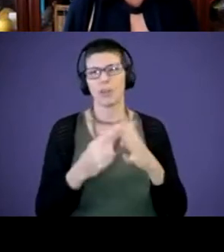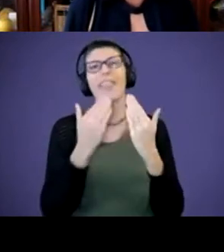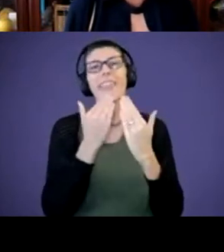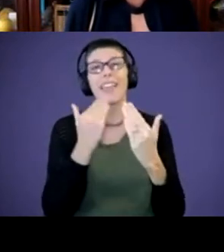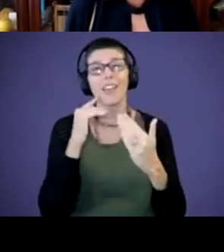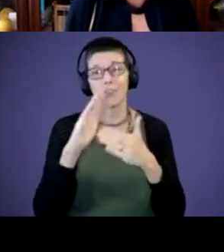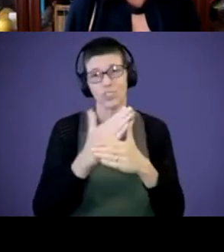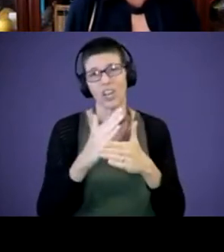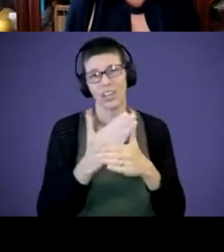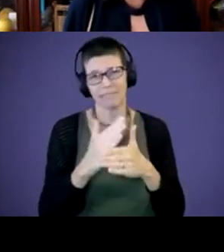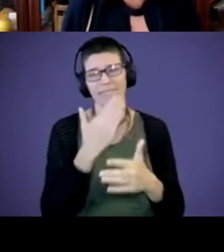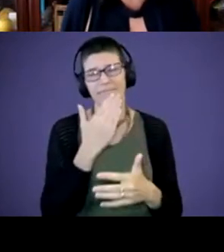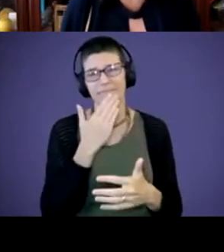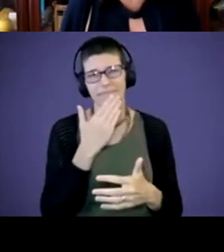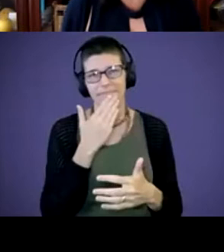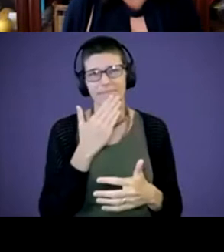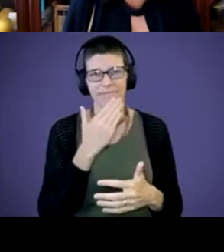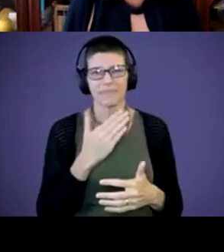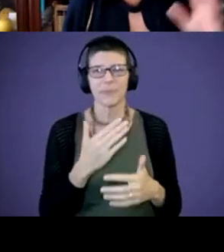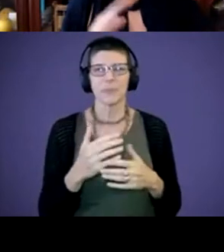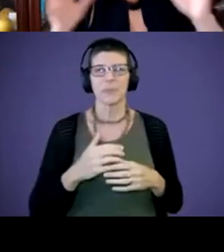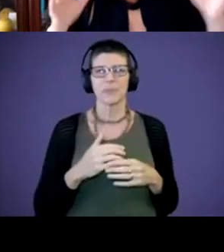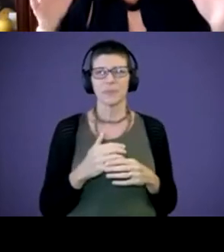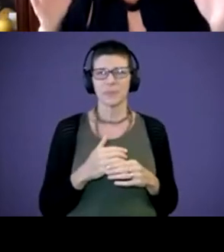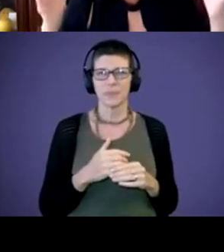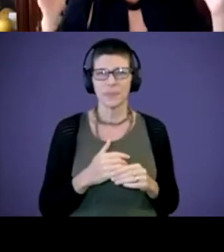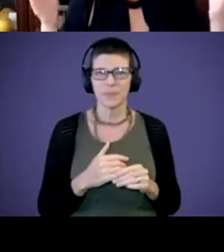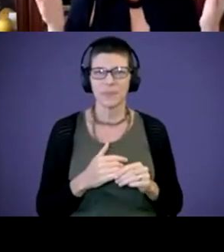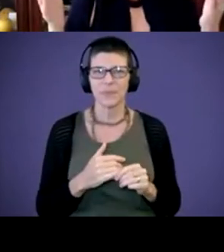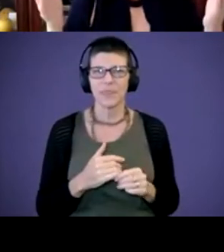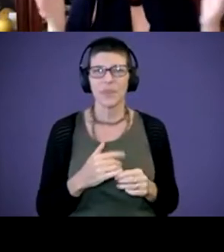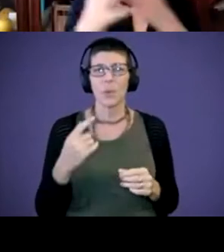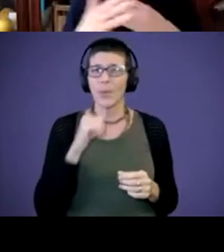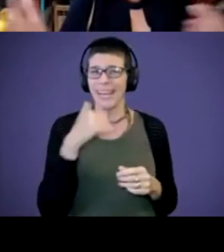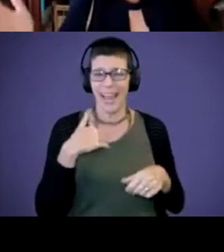You hate that we need to have time to all introduce. So this needs to be an opportunity too,